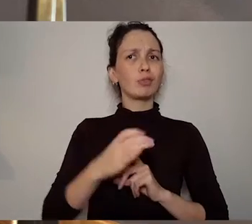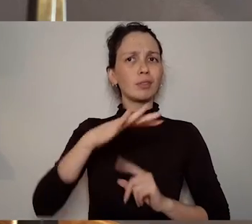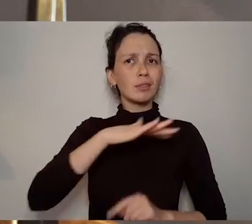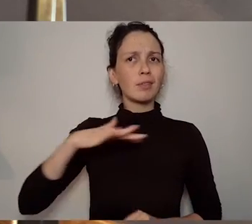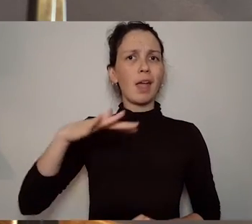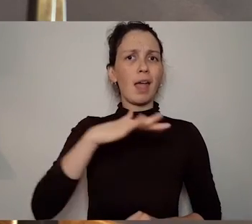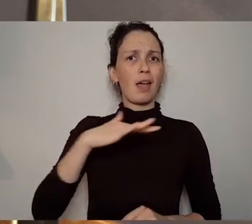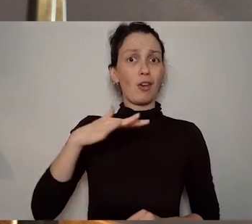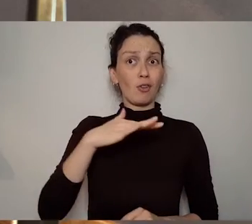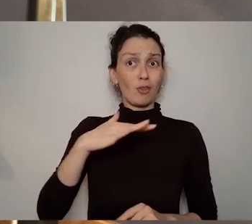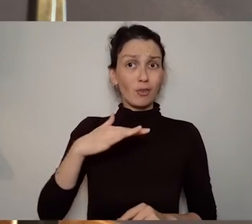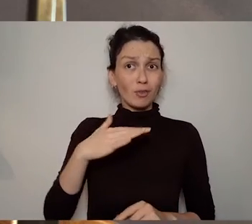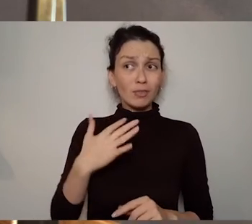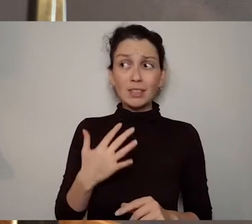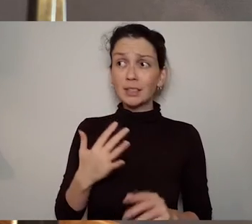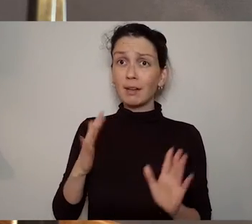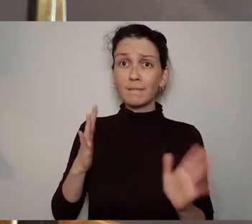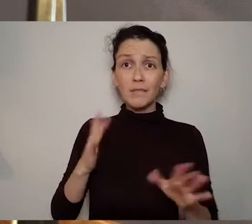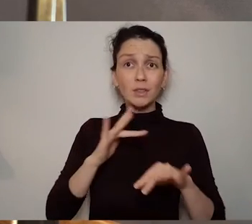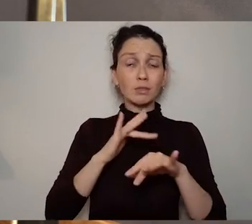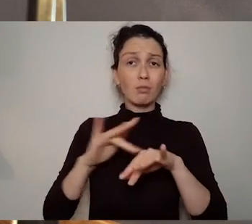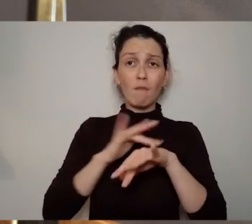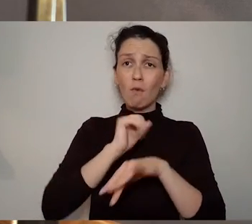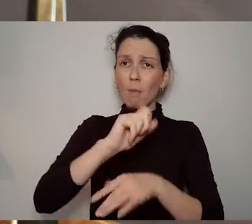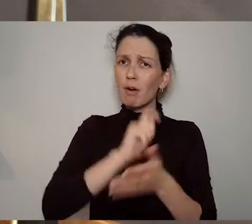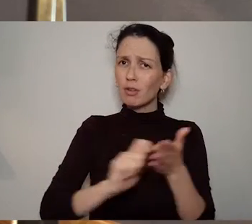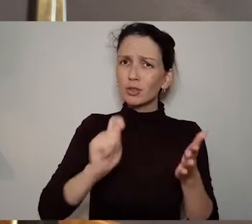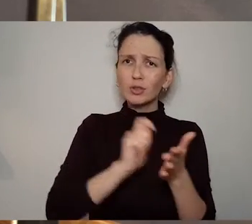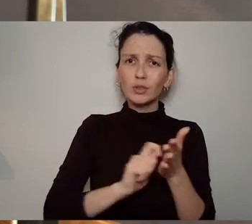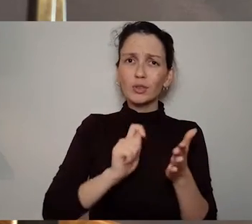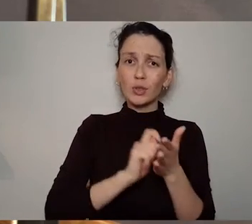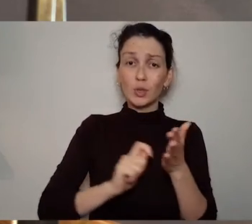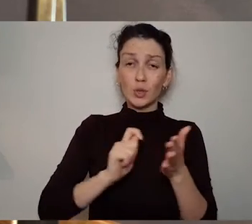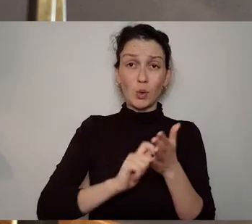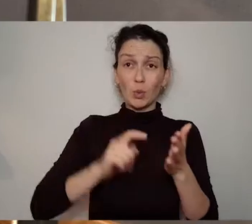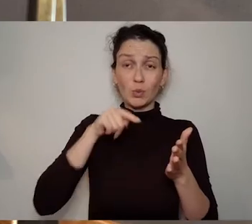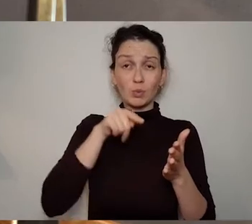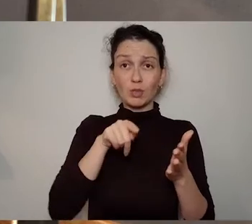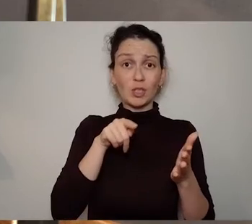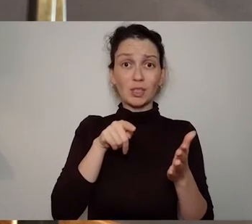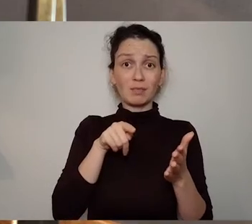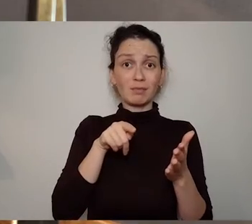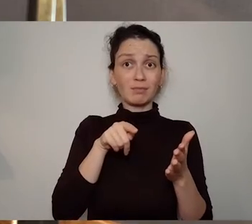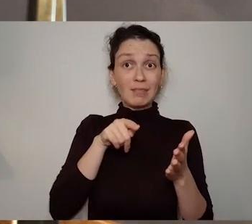just following on from that I mean for me drama and theatre's art forms social change is at their